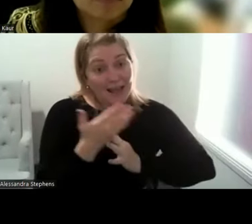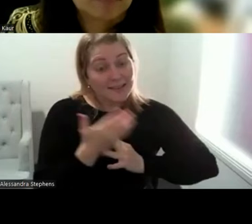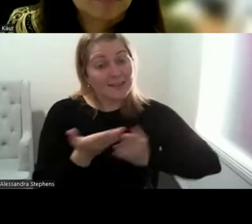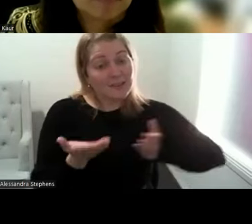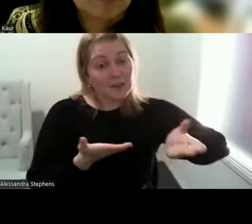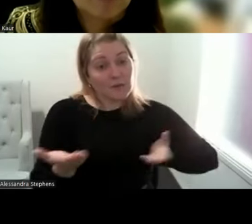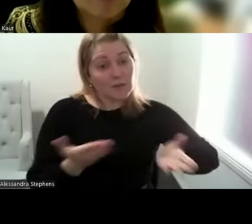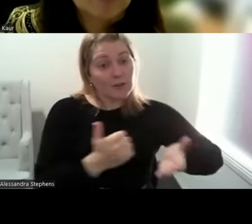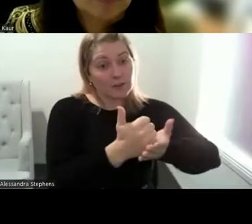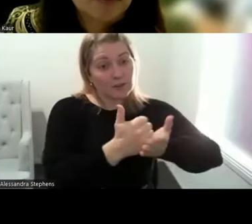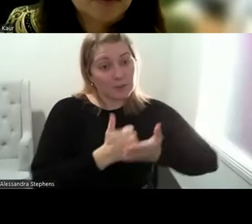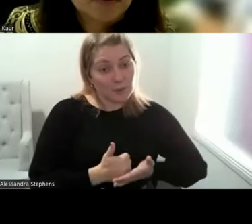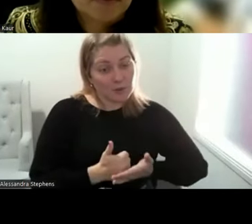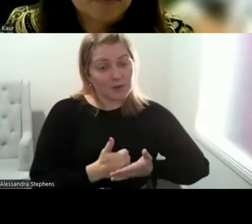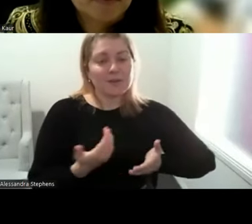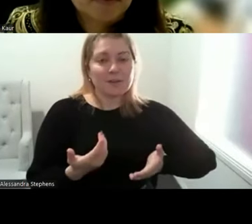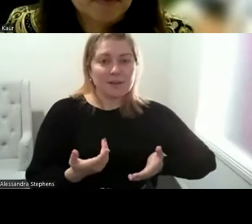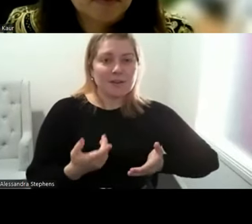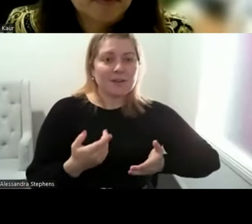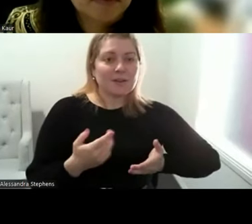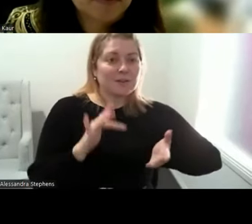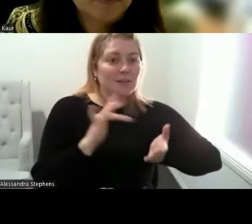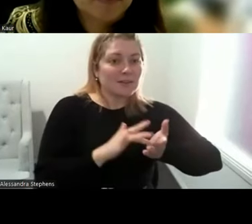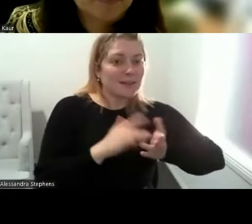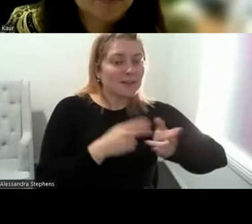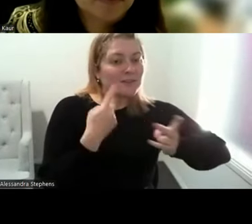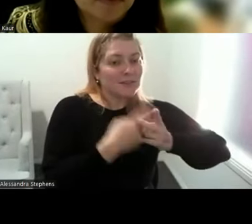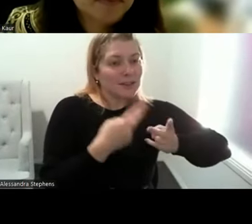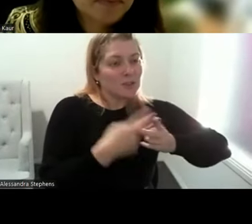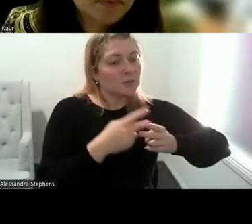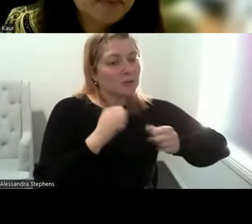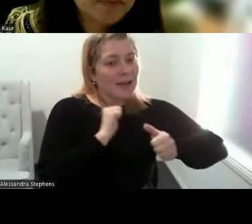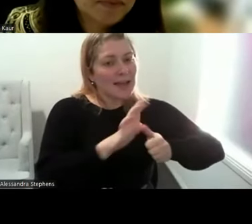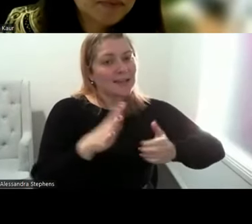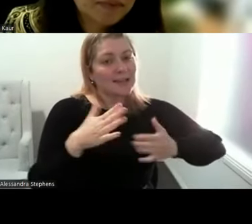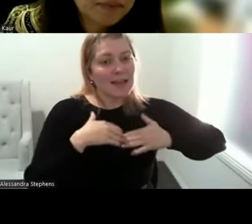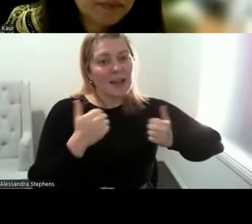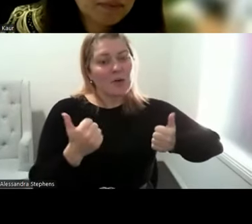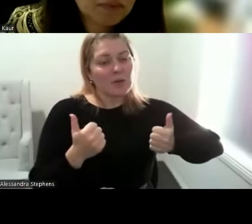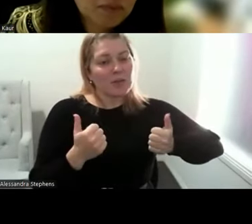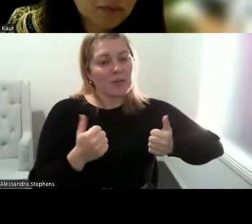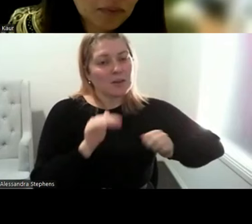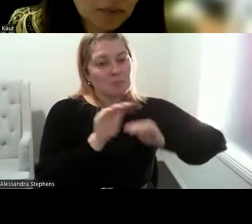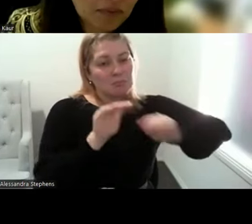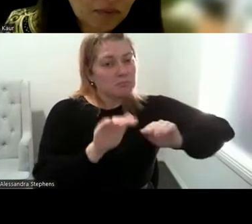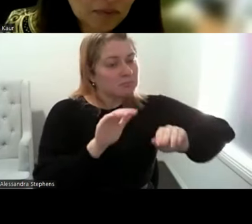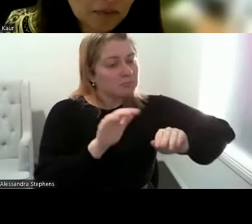like center for excellence in rural sexual health that can bring those experiences and expertise.